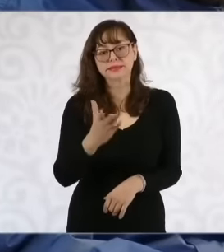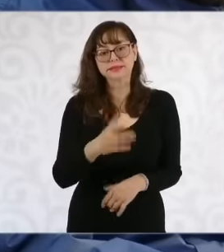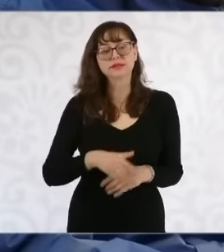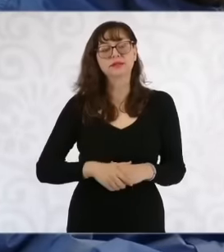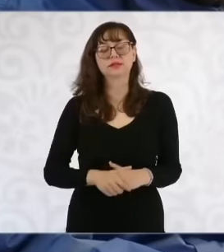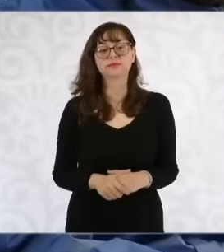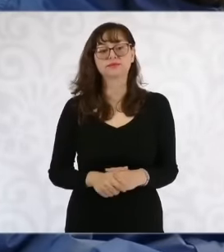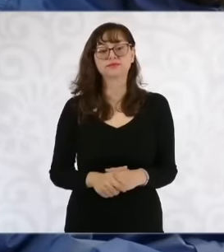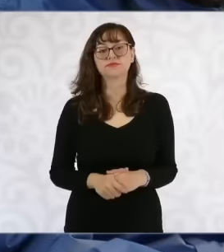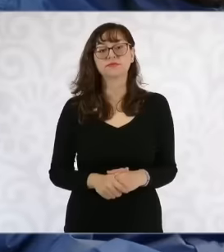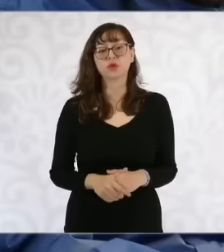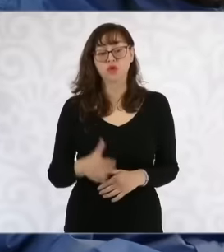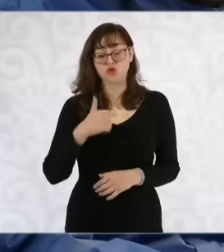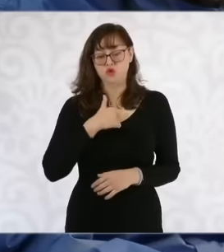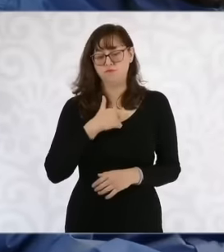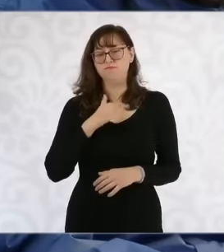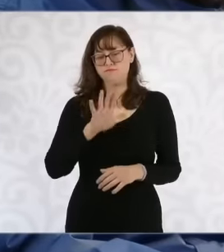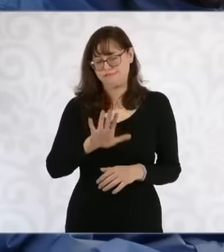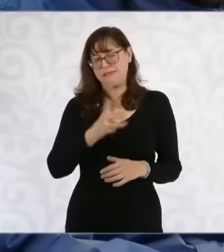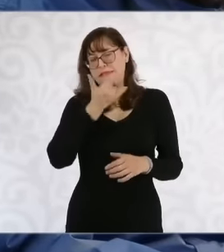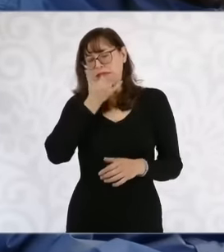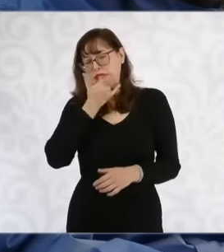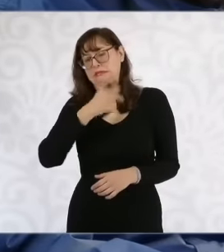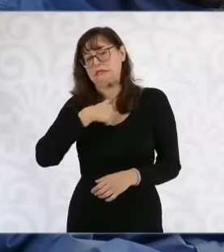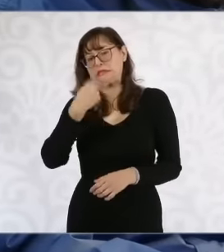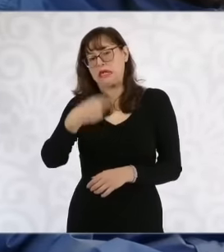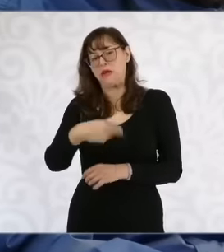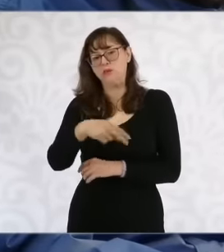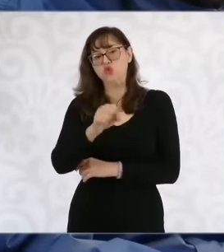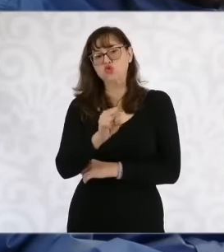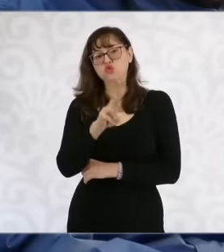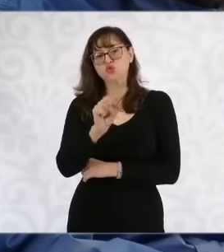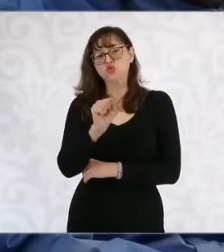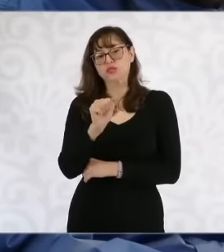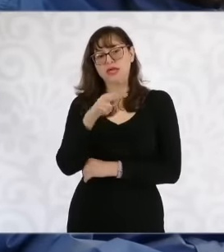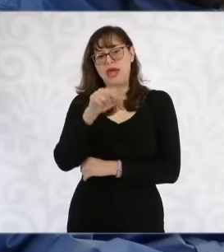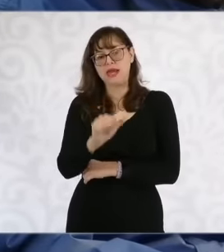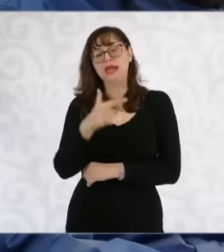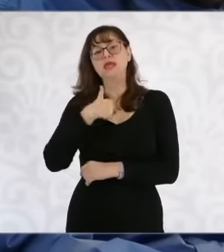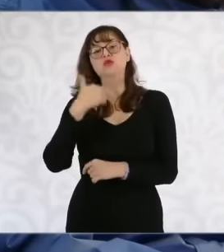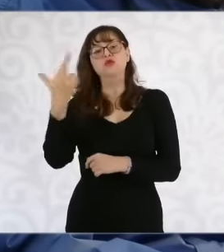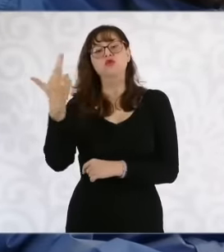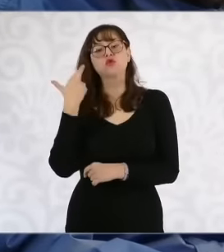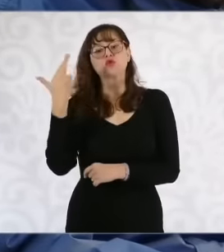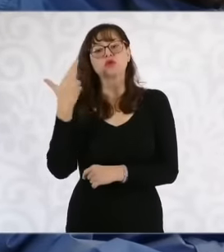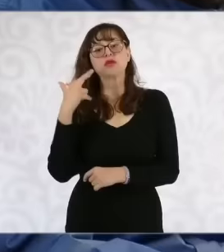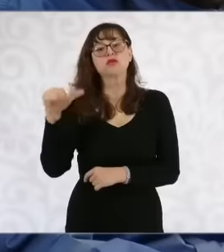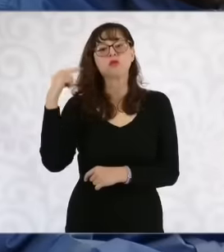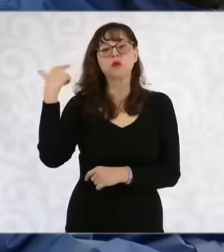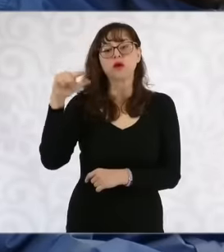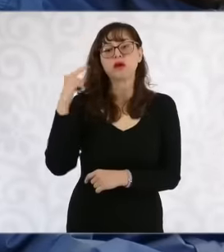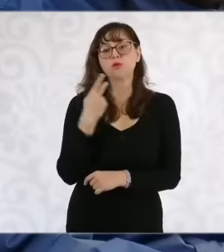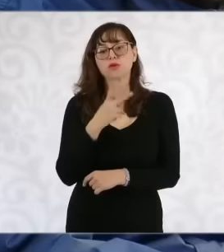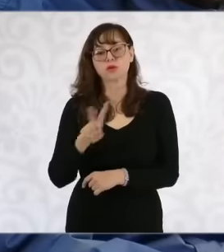I come from I am Susana Carreño from radio university of Guadalajara in Puerto Vallarta Canal 44 and the